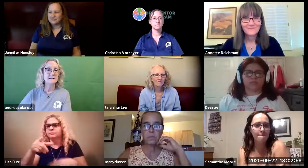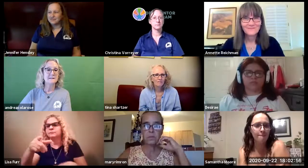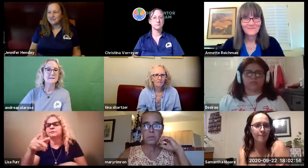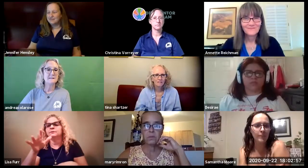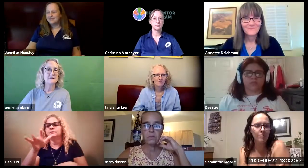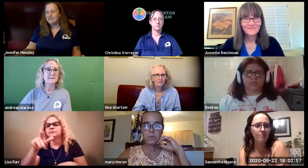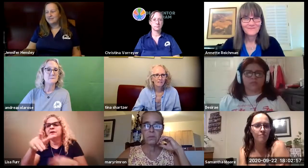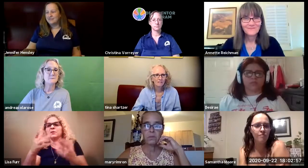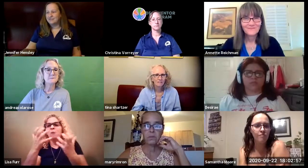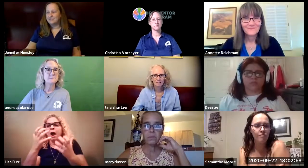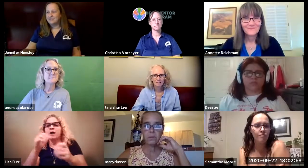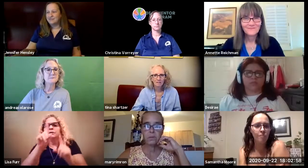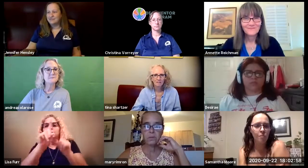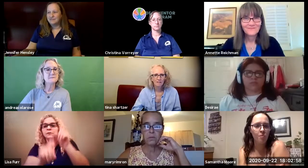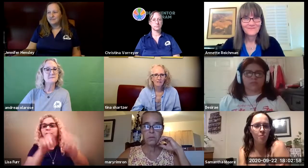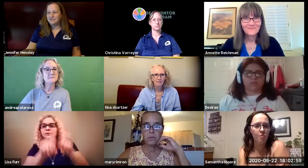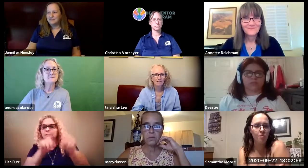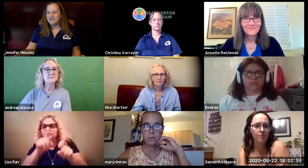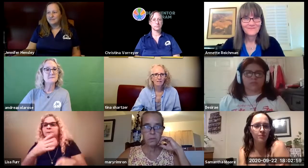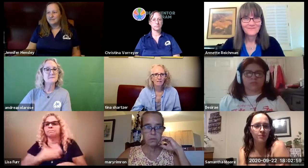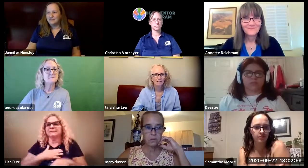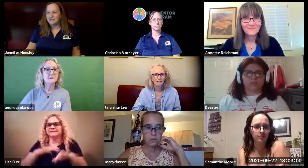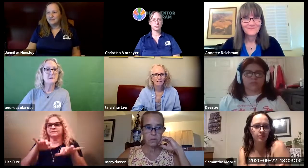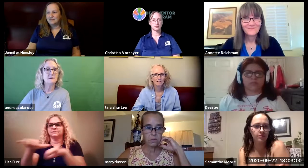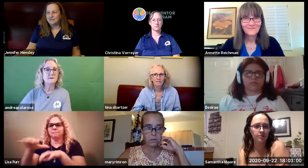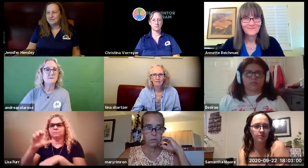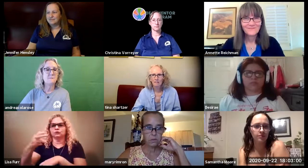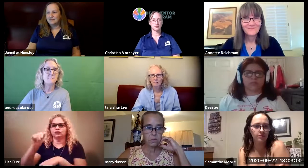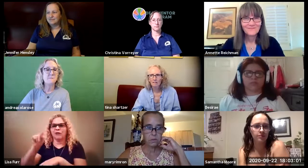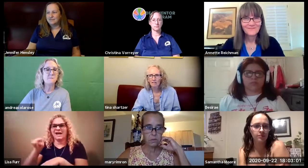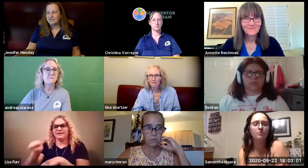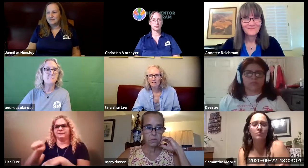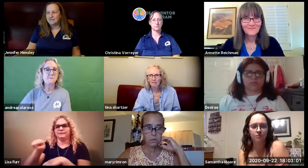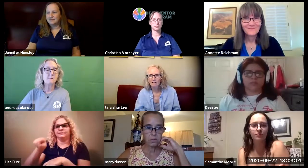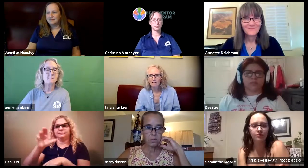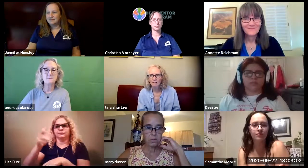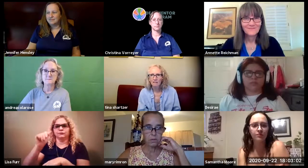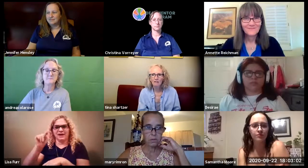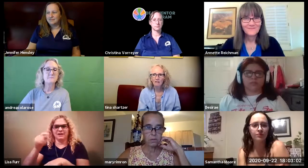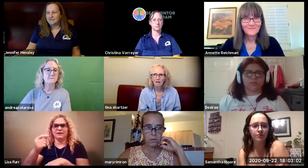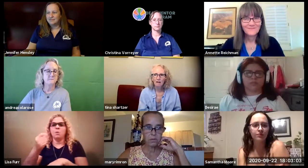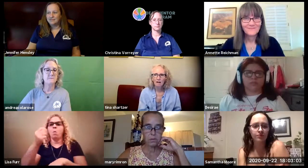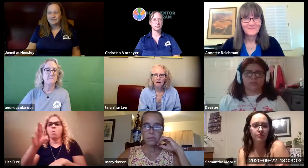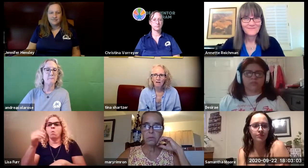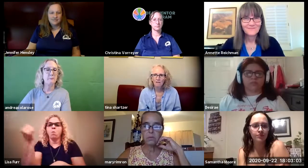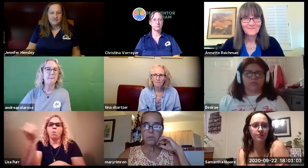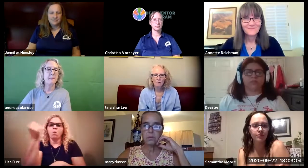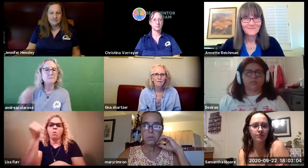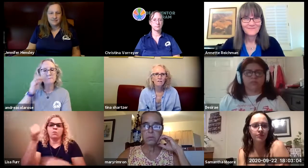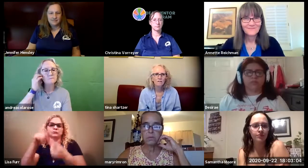i wanted to let you know that if you'd like to ask a question please type your question in the chat